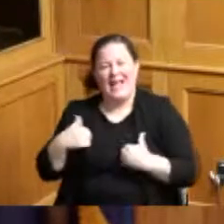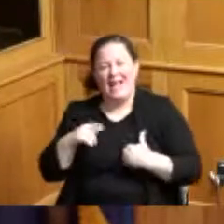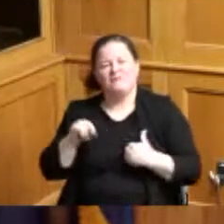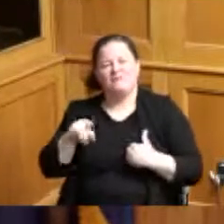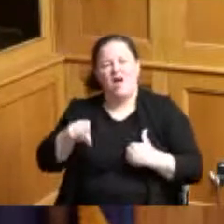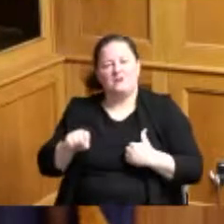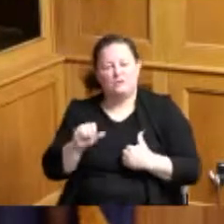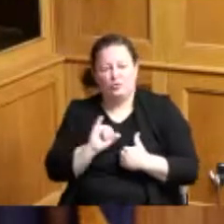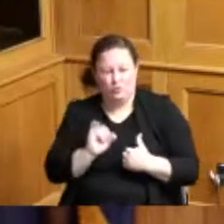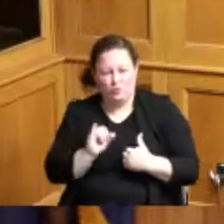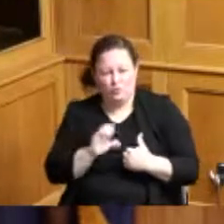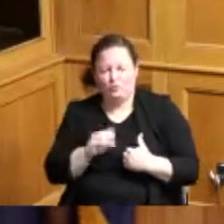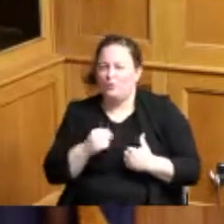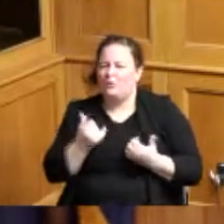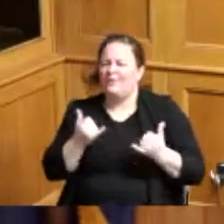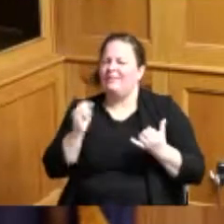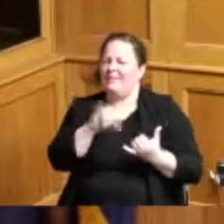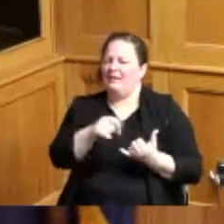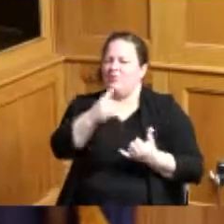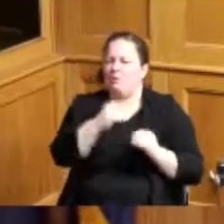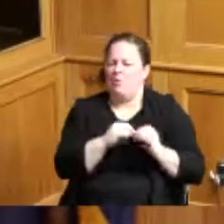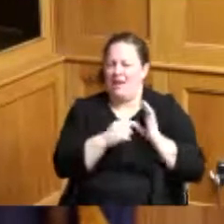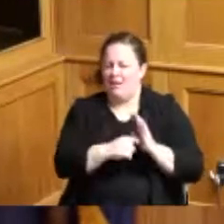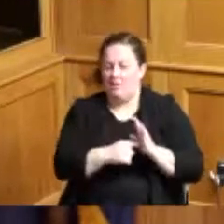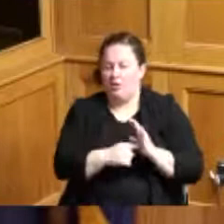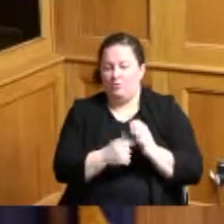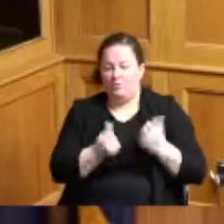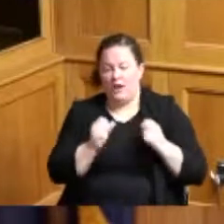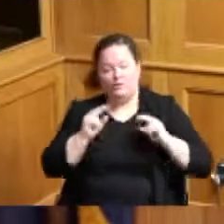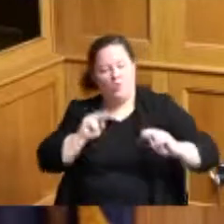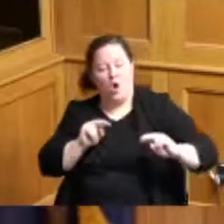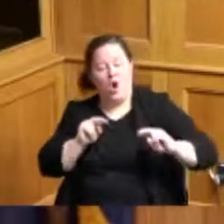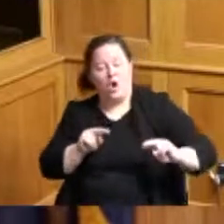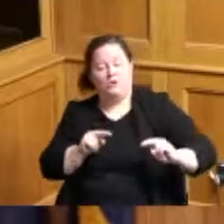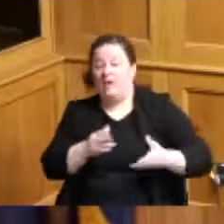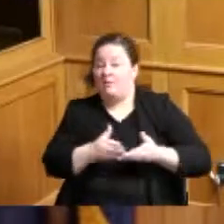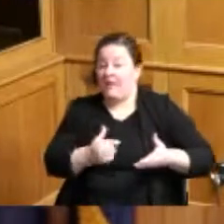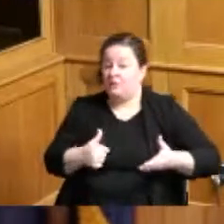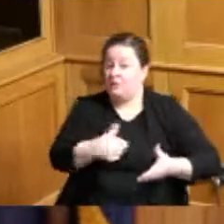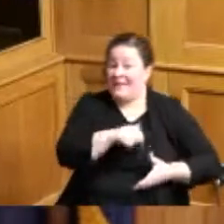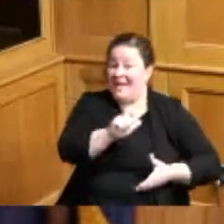keeping our eye on these are things that we would have to pay and ultimately it's the taxpayers